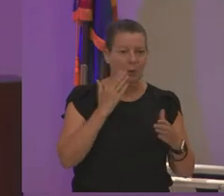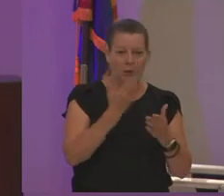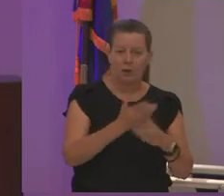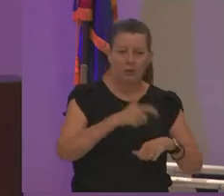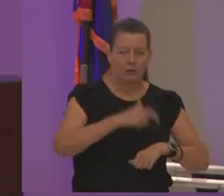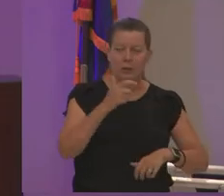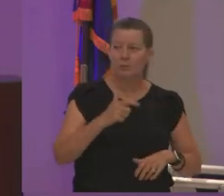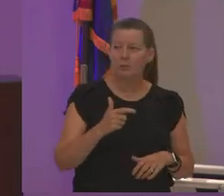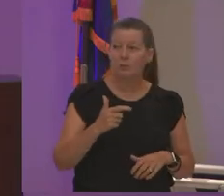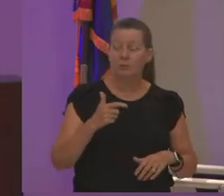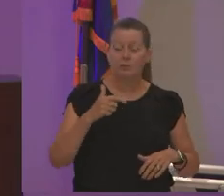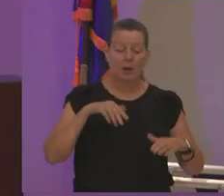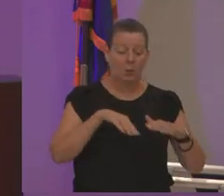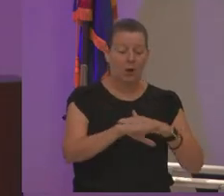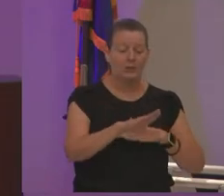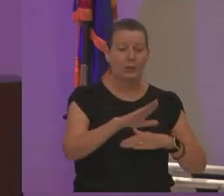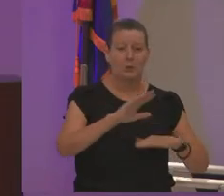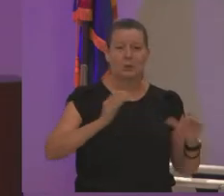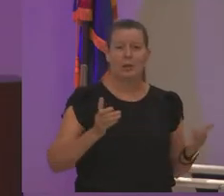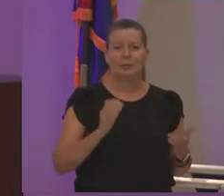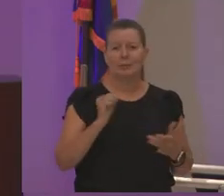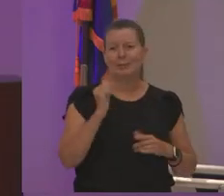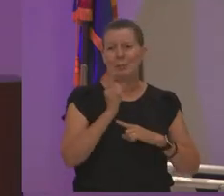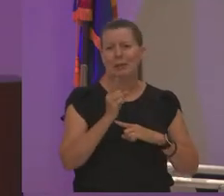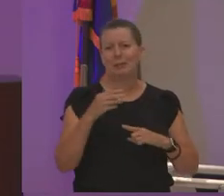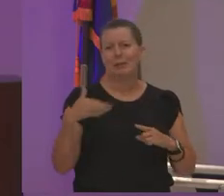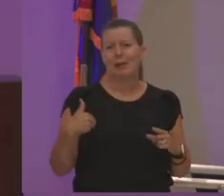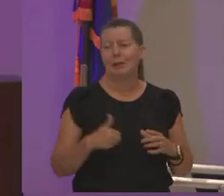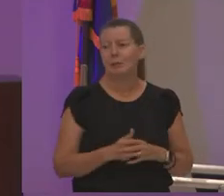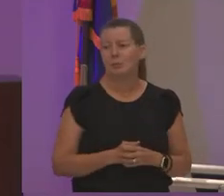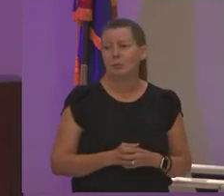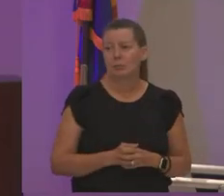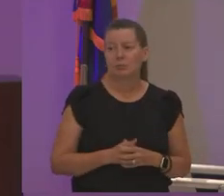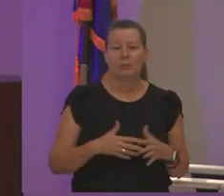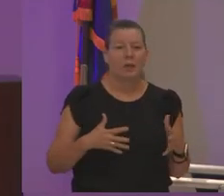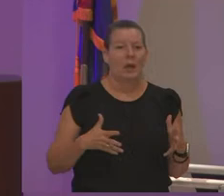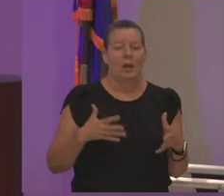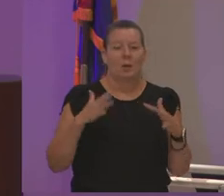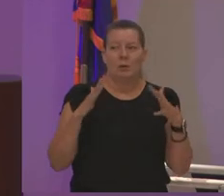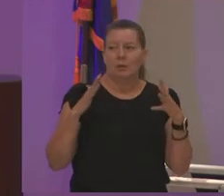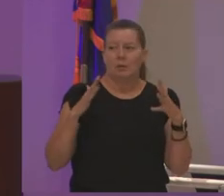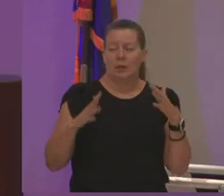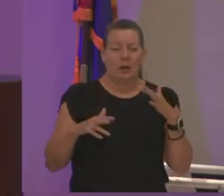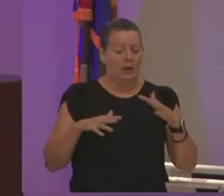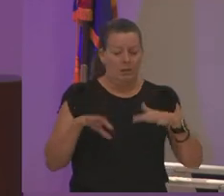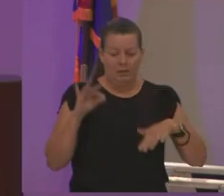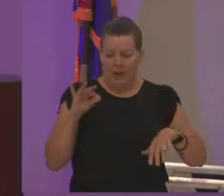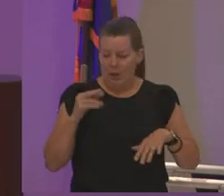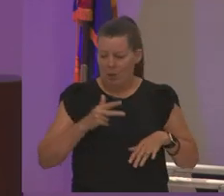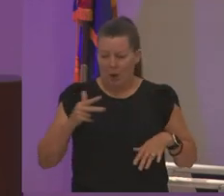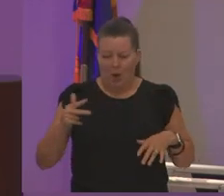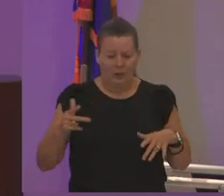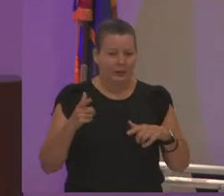and i was maybe 10 minutes late or something and i and i was so like i found parking i got you know i couldn't even get anything to drink